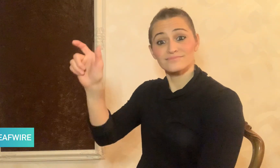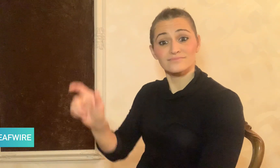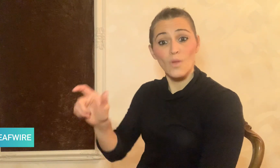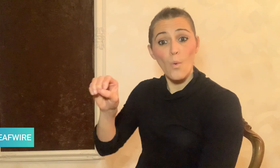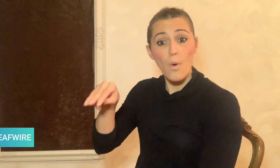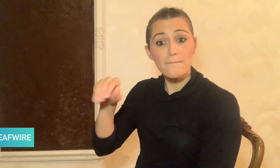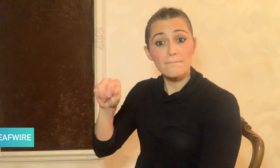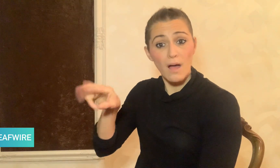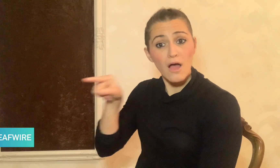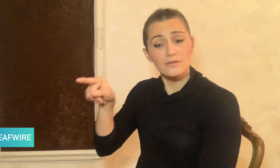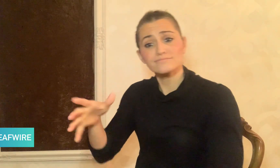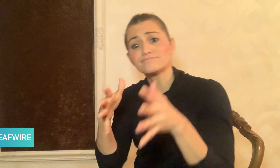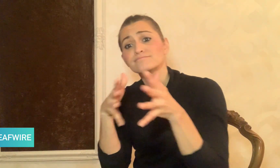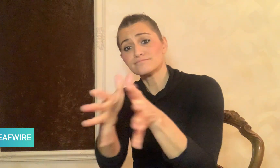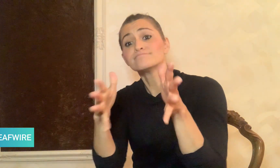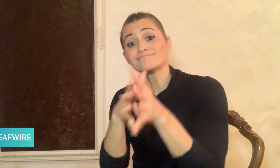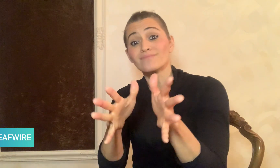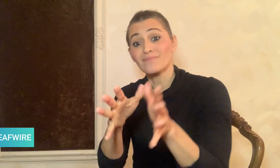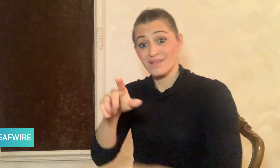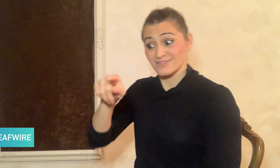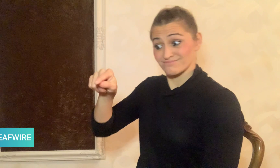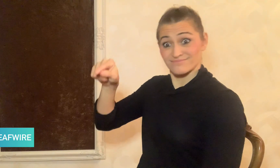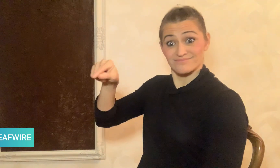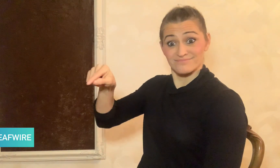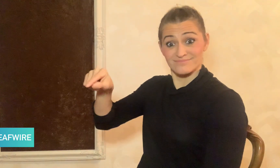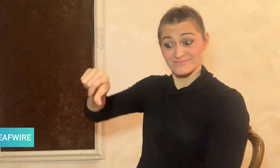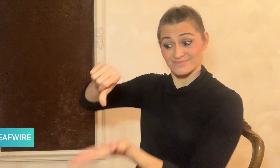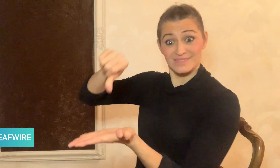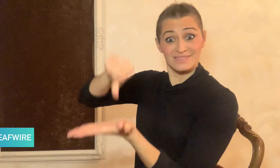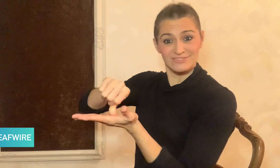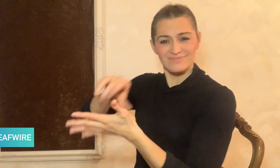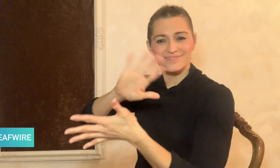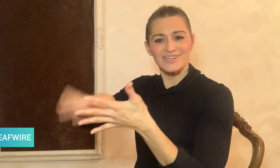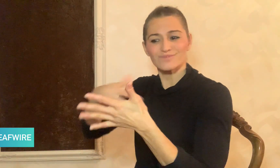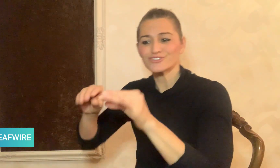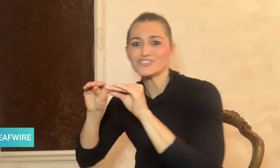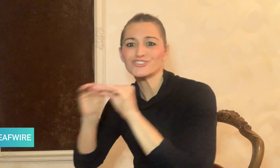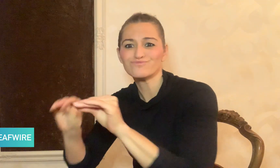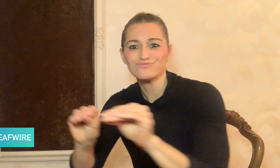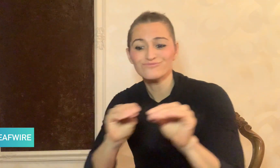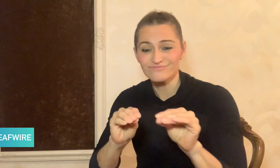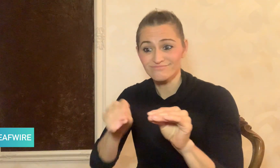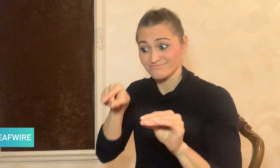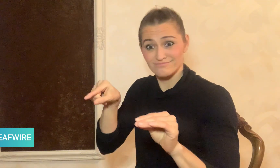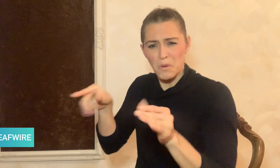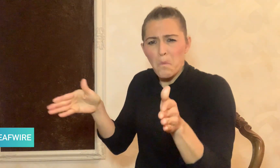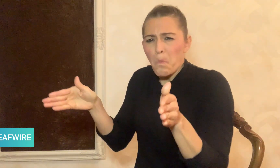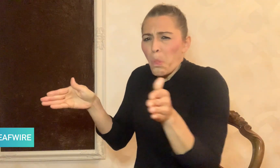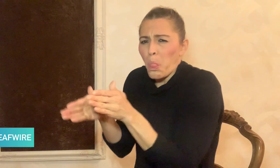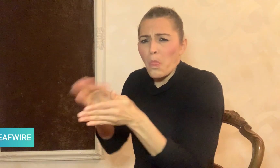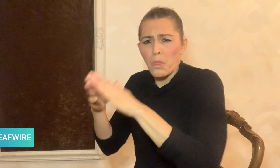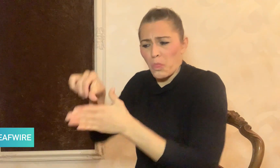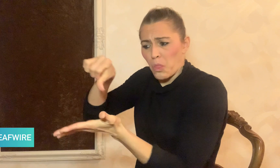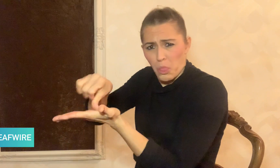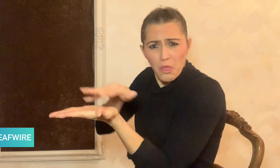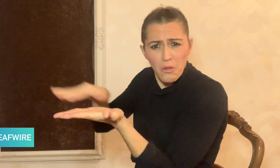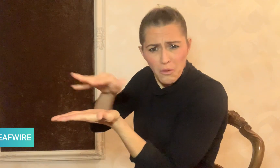Omar explained that since the center is far from large cities